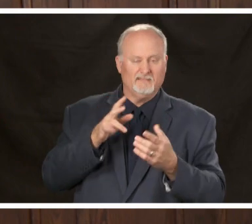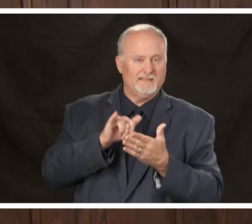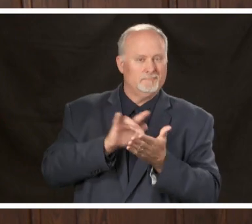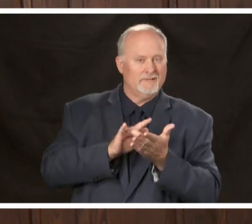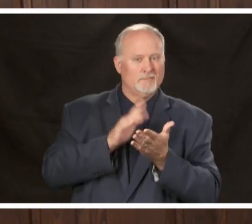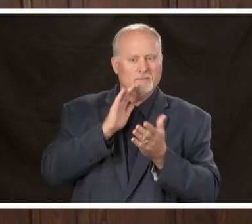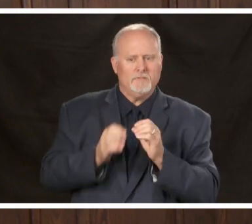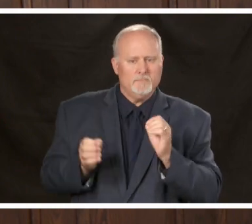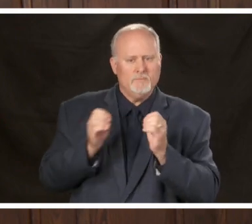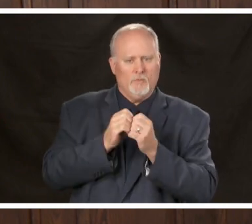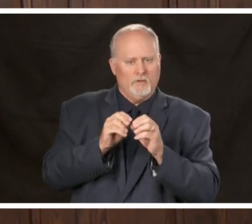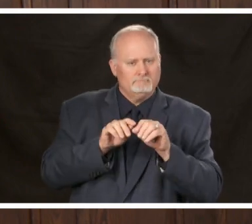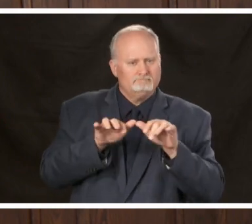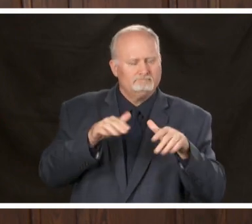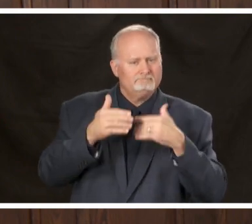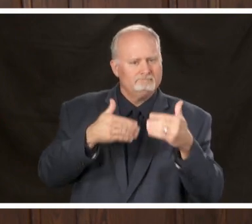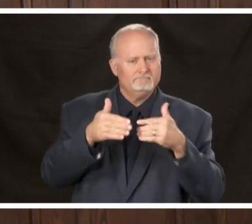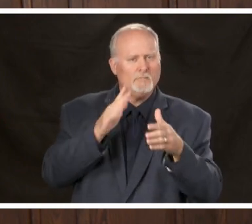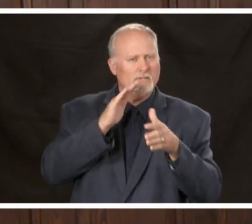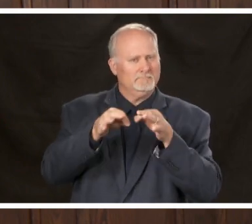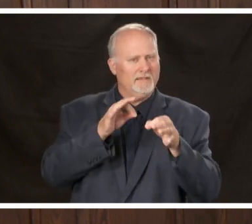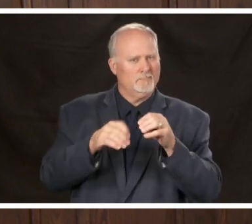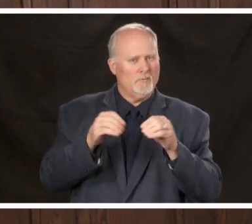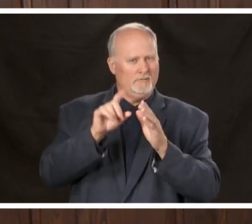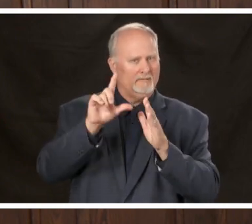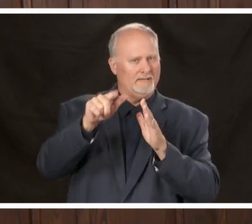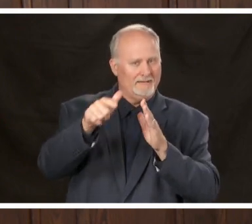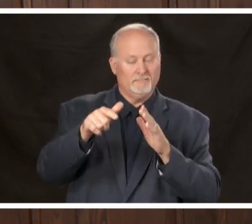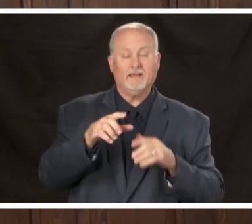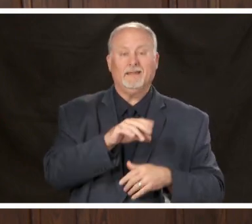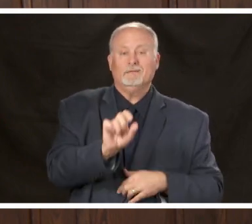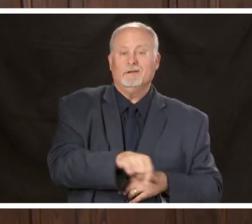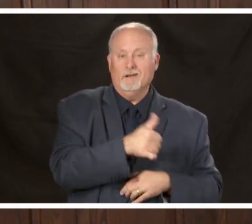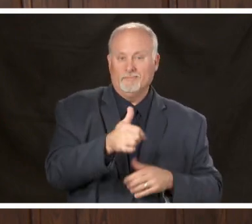as we move forward as well as many other medications that are being studied for